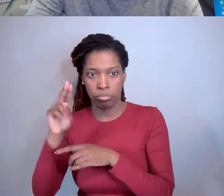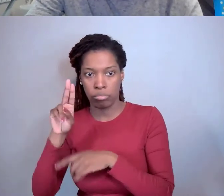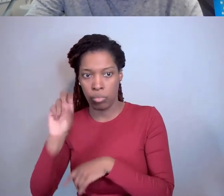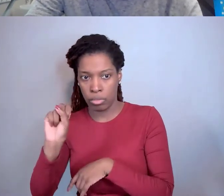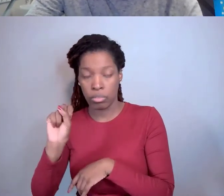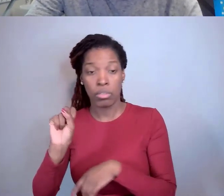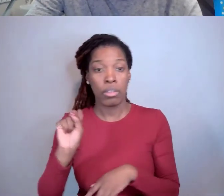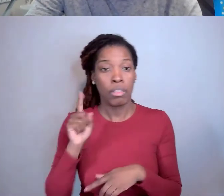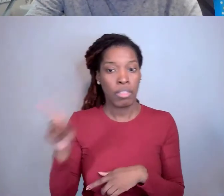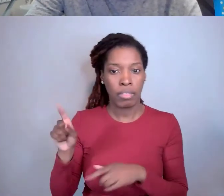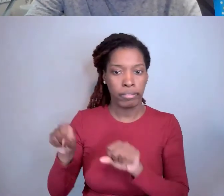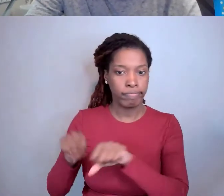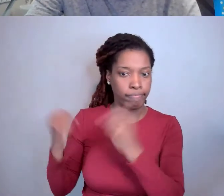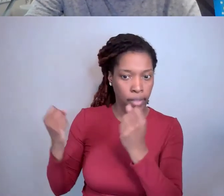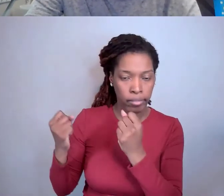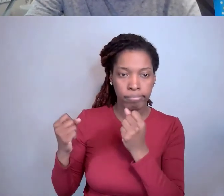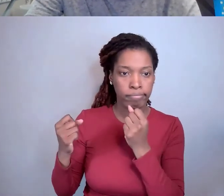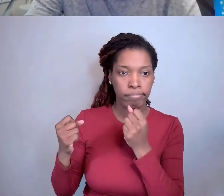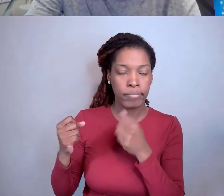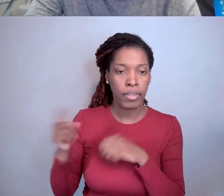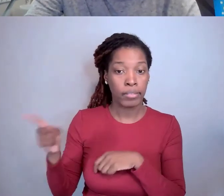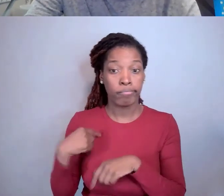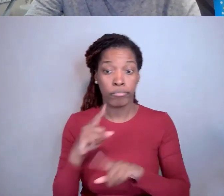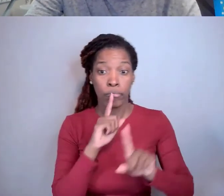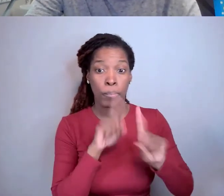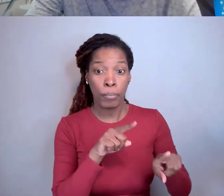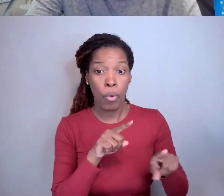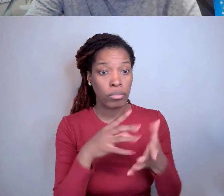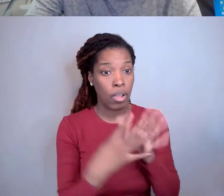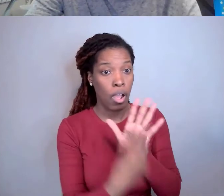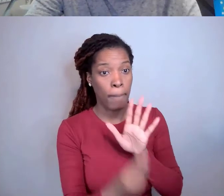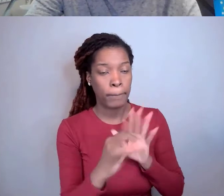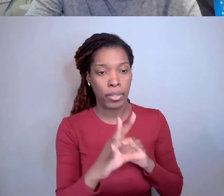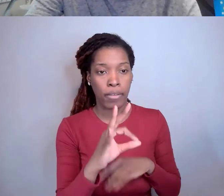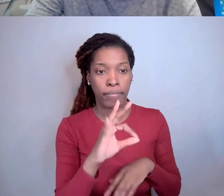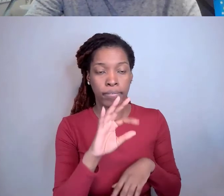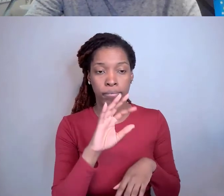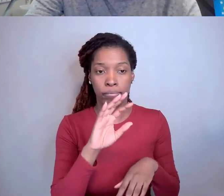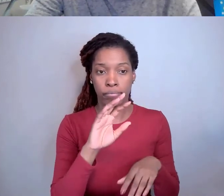and reports a copy of a research to a journal in the United States or in Europe,